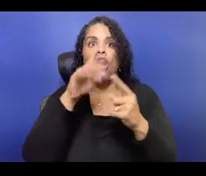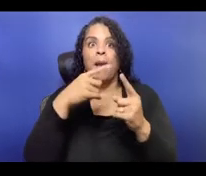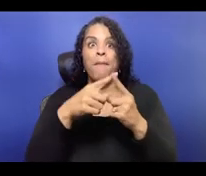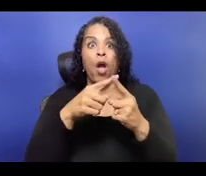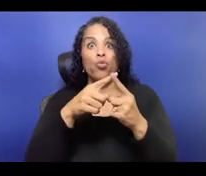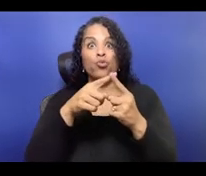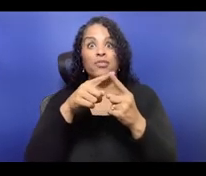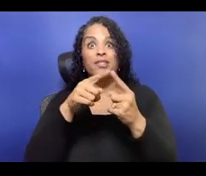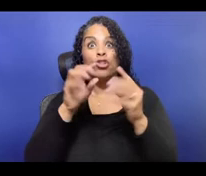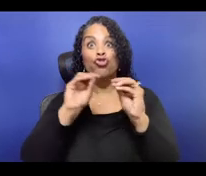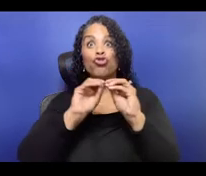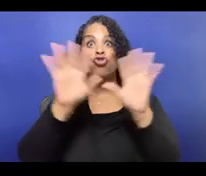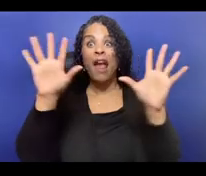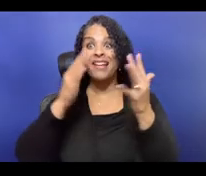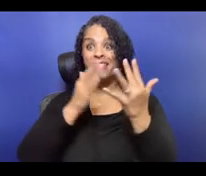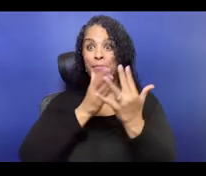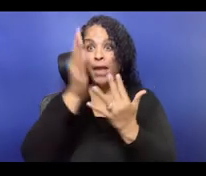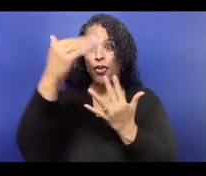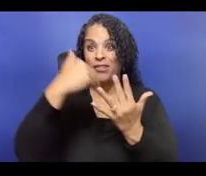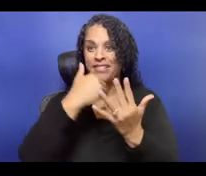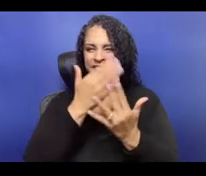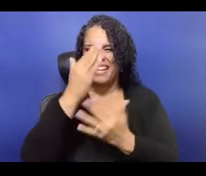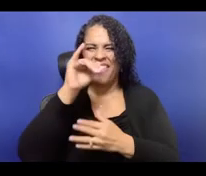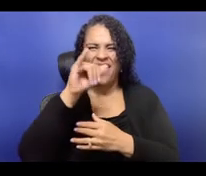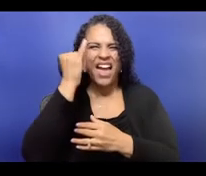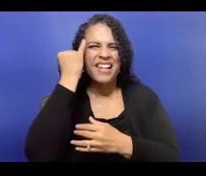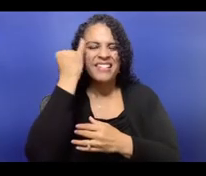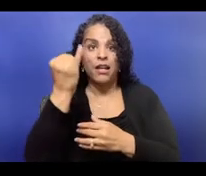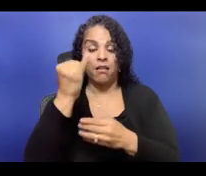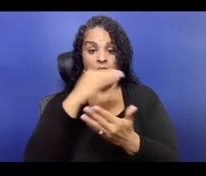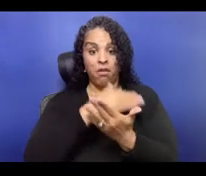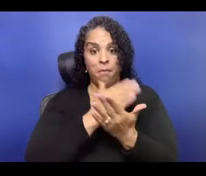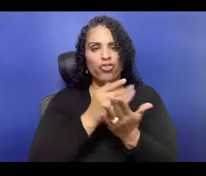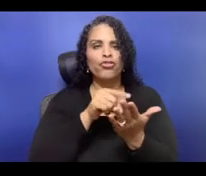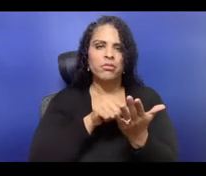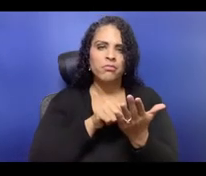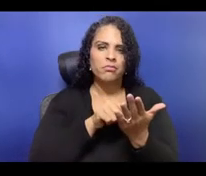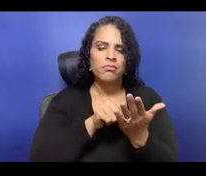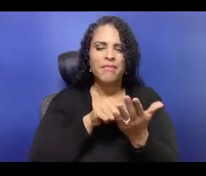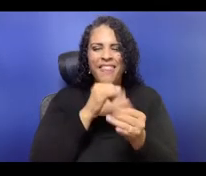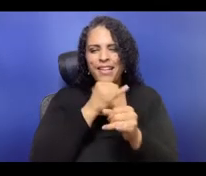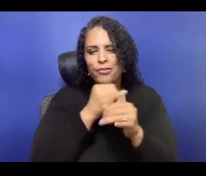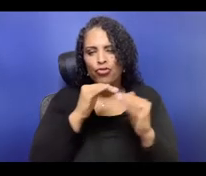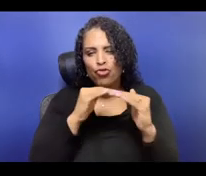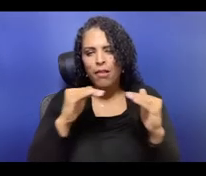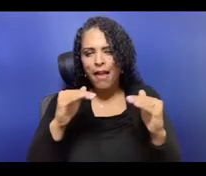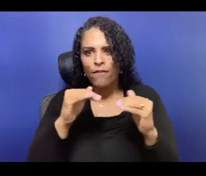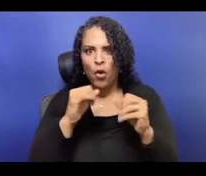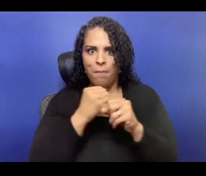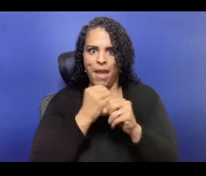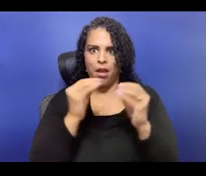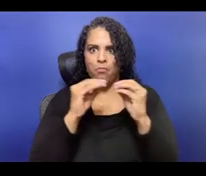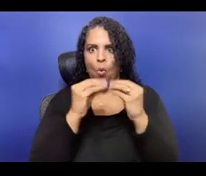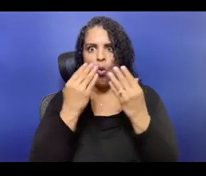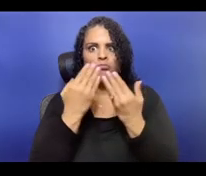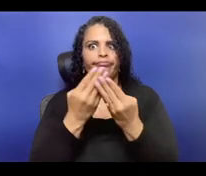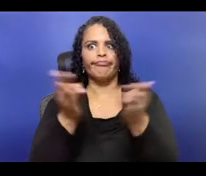before you have to run away. It's gonna be probably about 25 minutes. We will try to speak at a speed